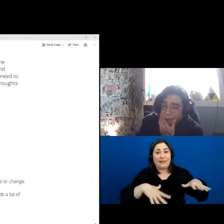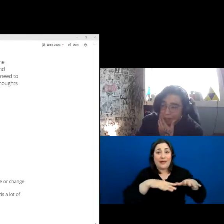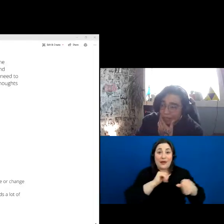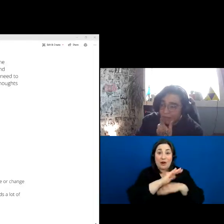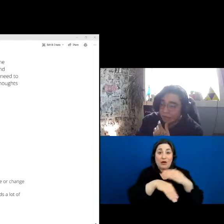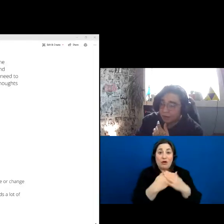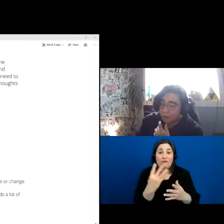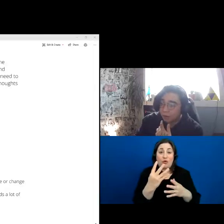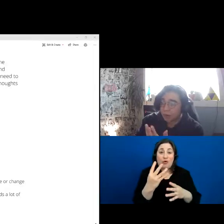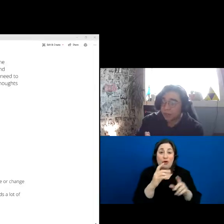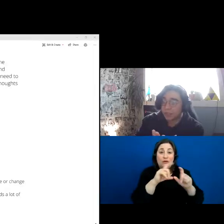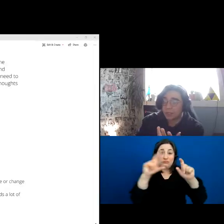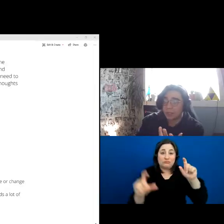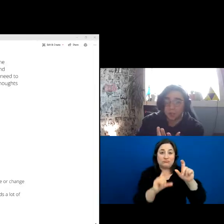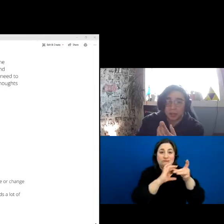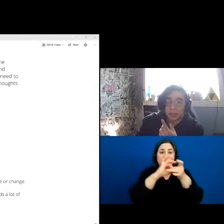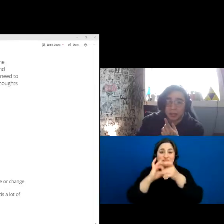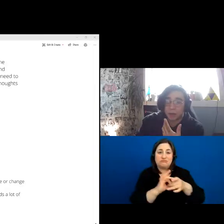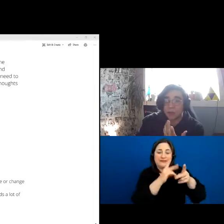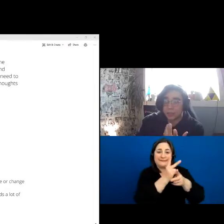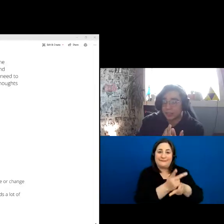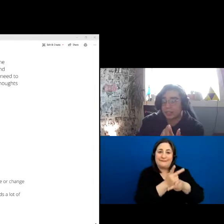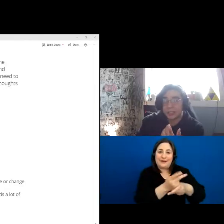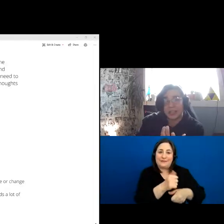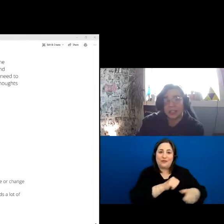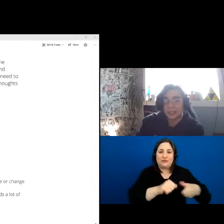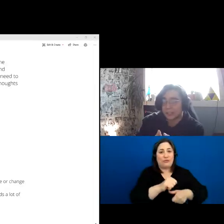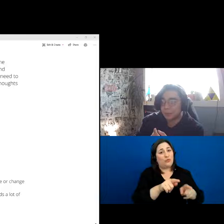And that is kind of how a lot of Indigenous communities function in this nested system.